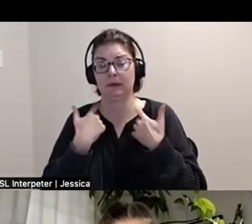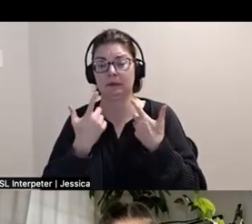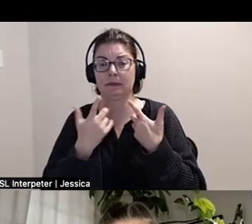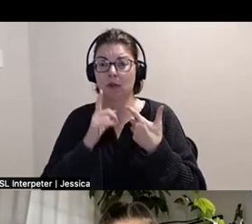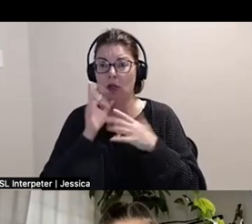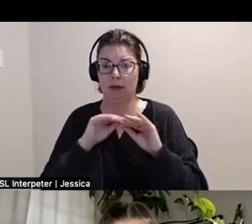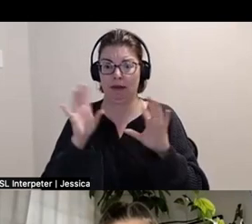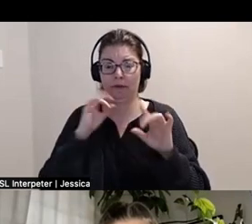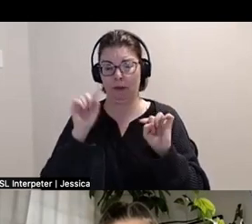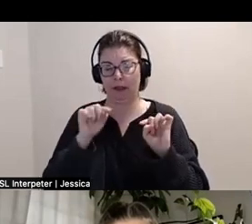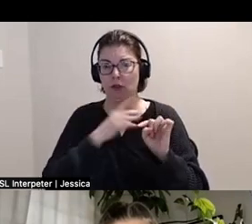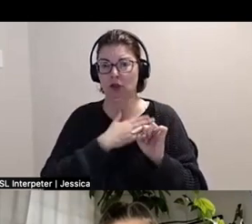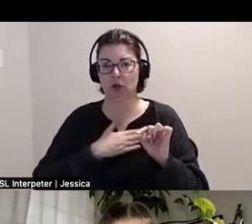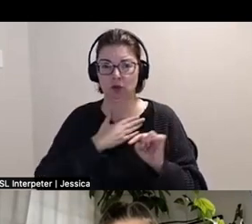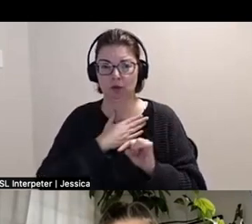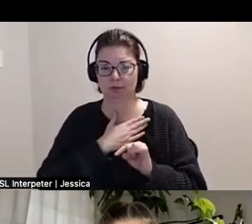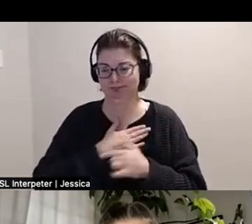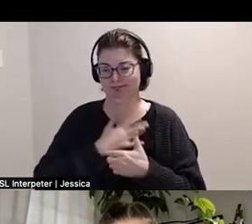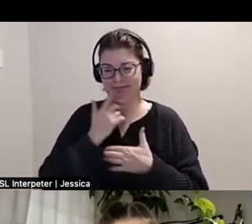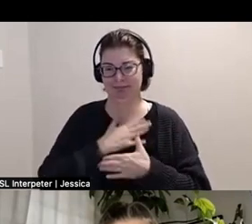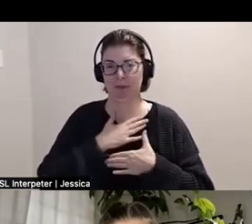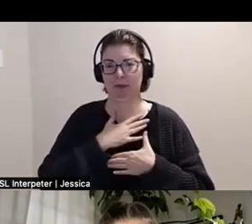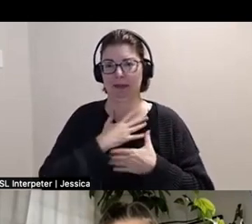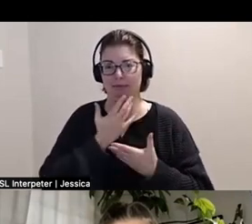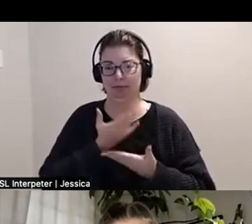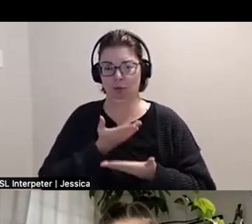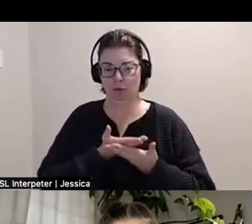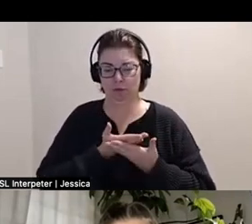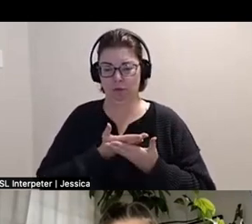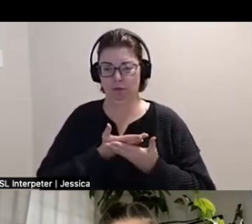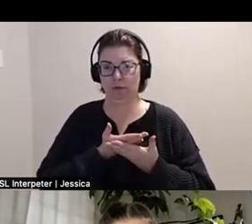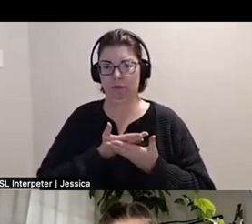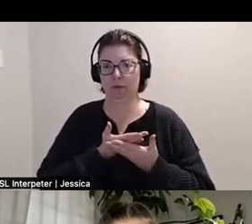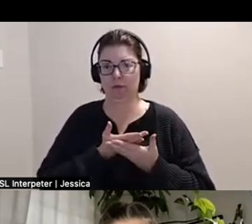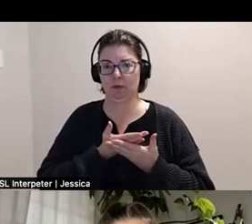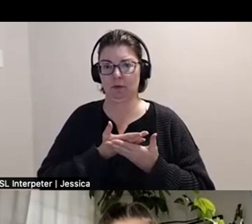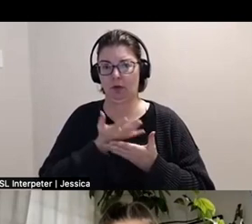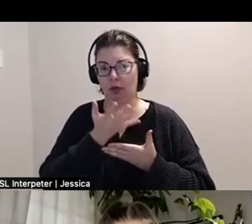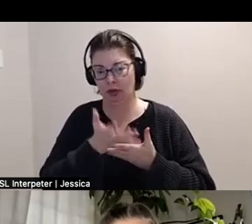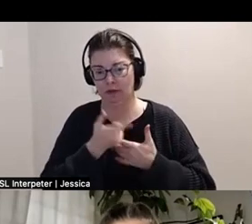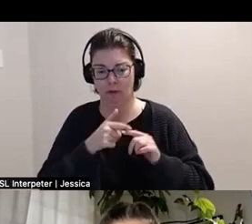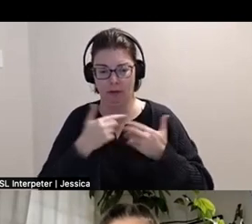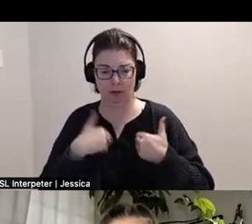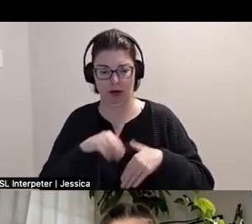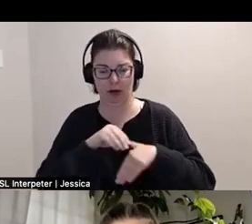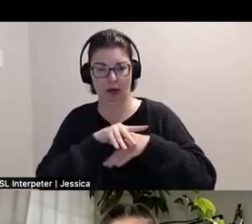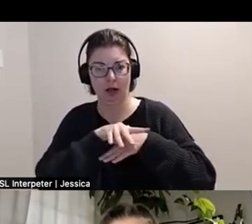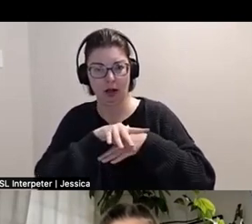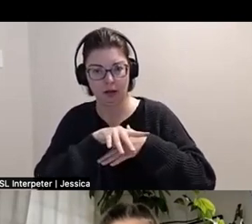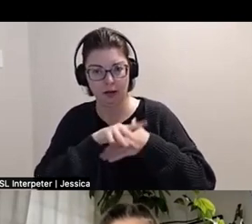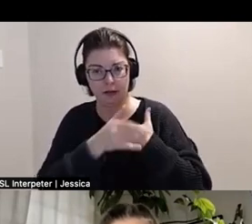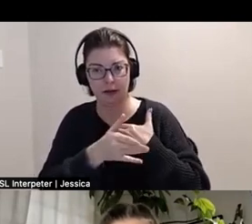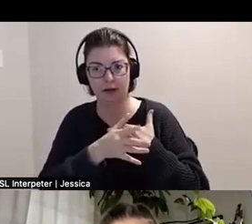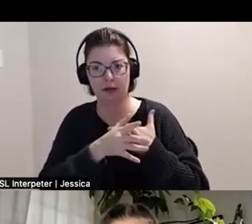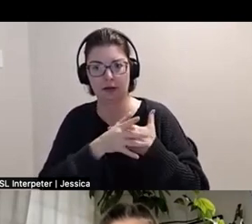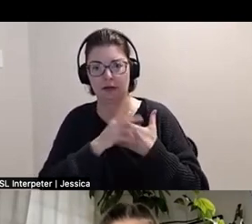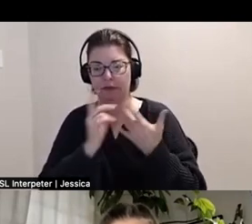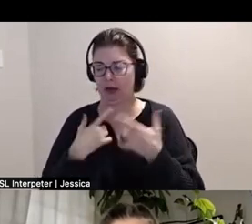in this piece, but I enjoy putting kind of like evidence or traces, residue of the body. Kind of injects the position